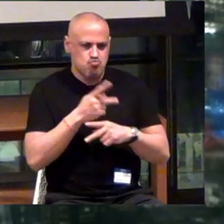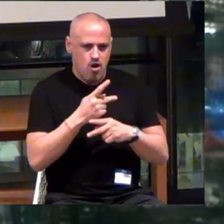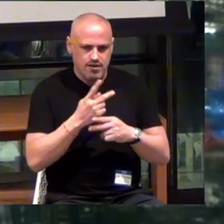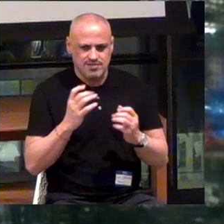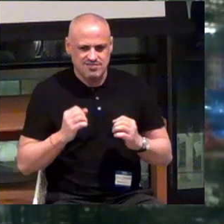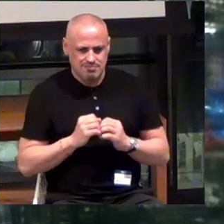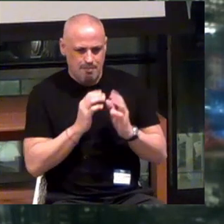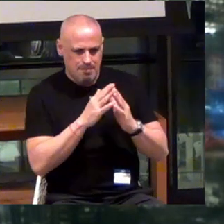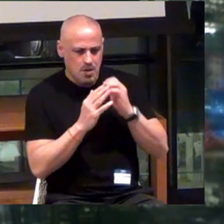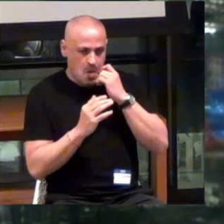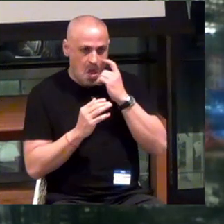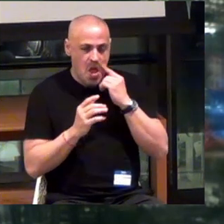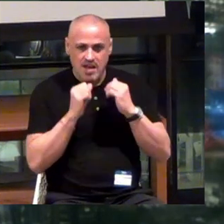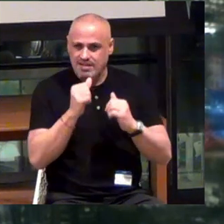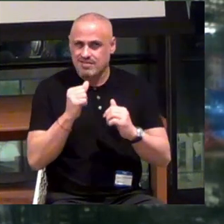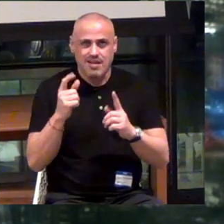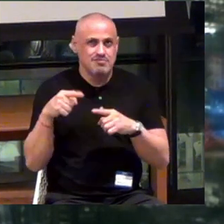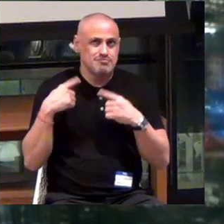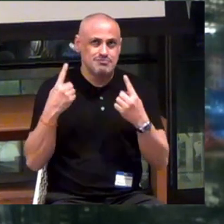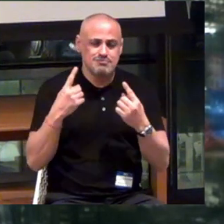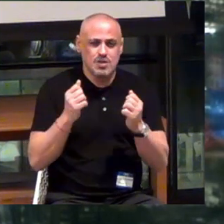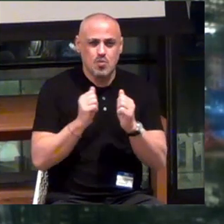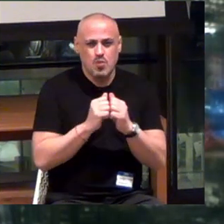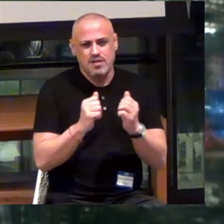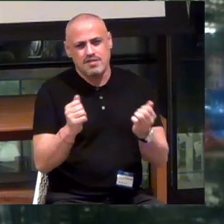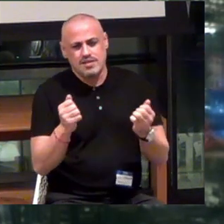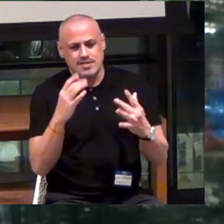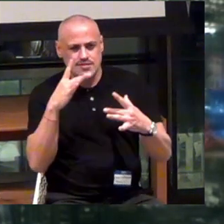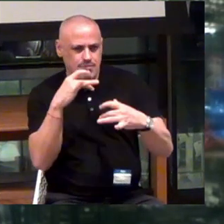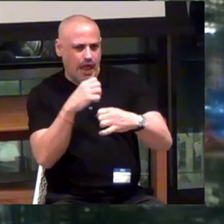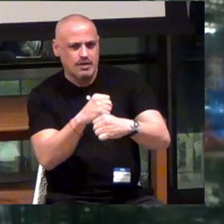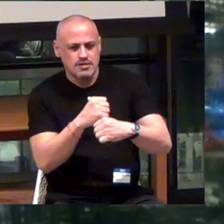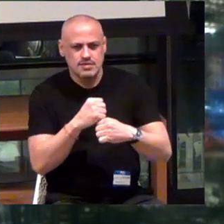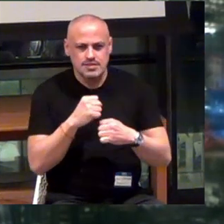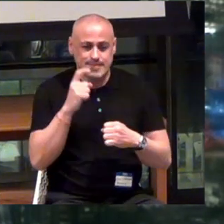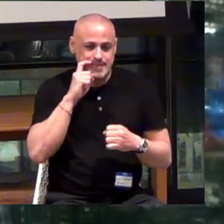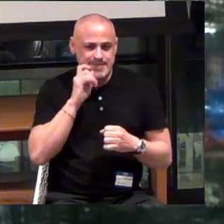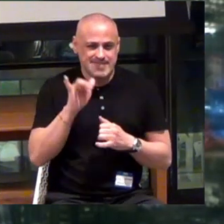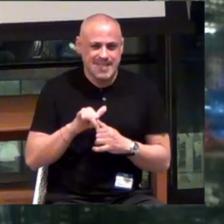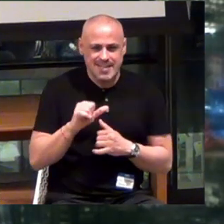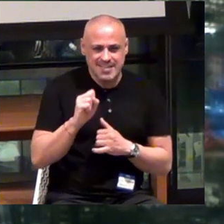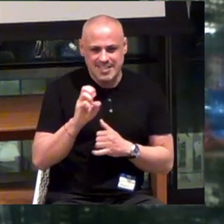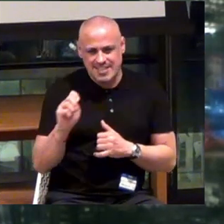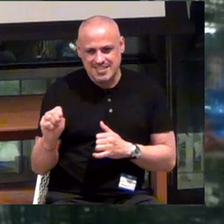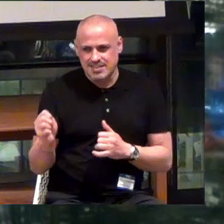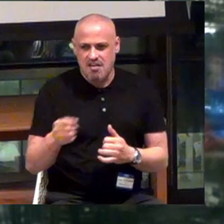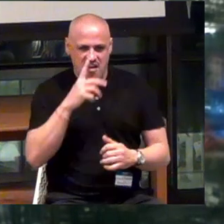It hasn't been built with magnetism or sexiness or fun.